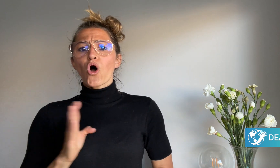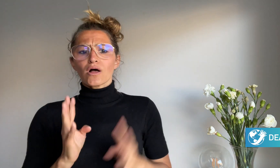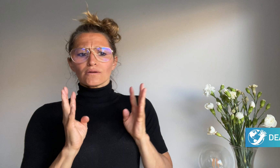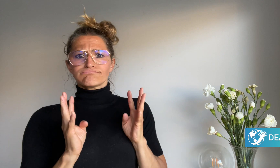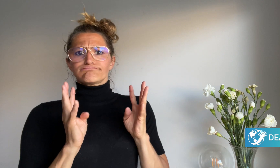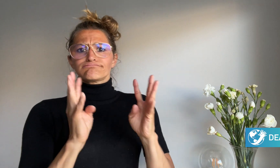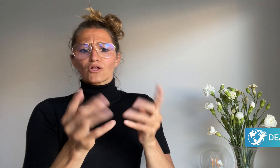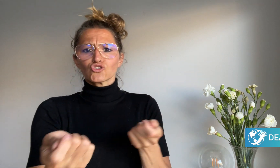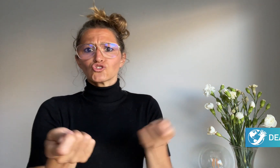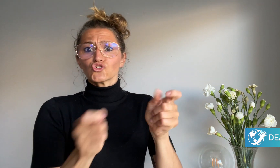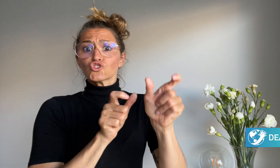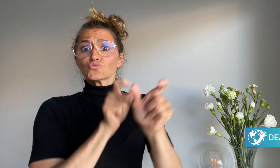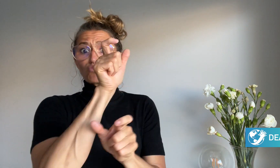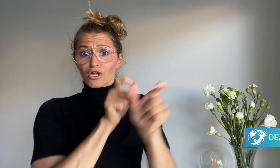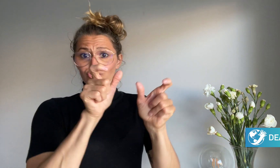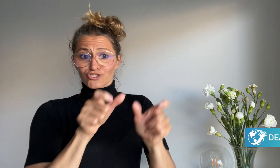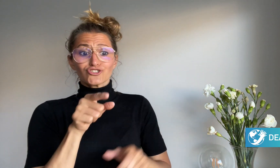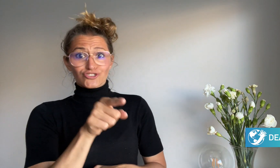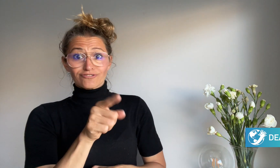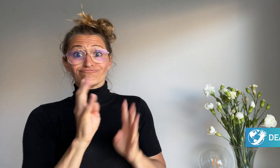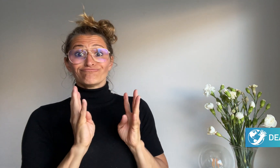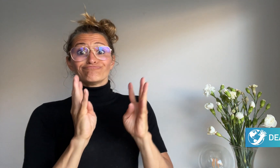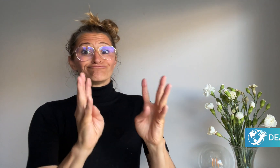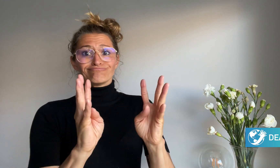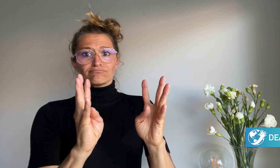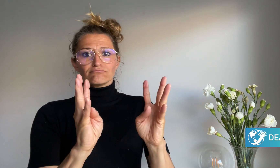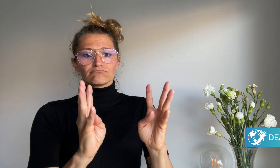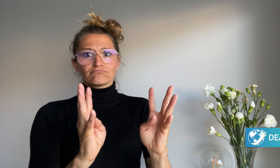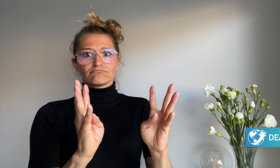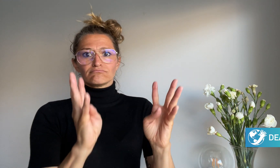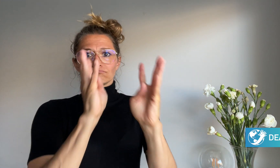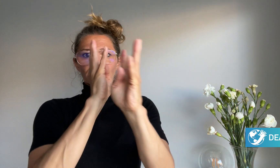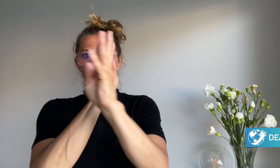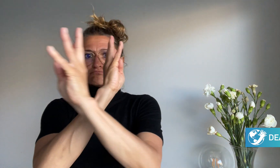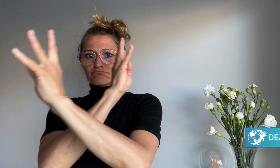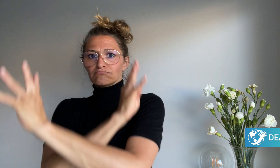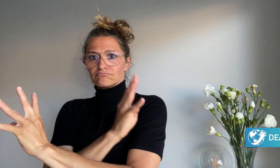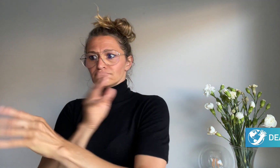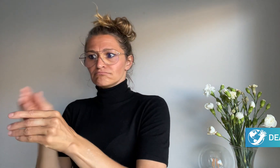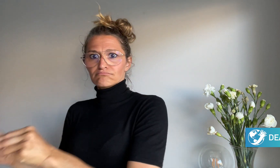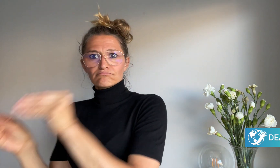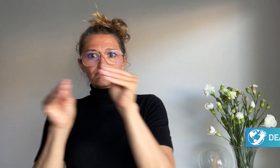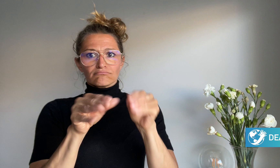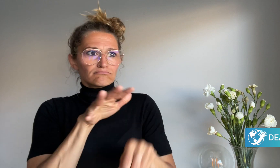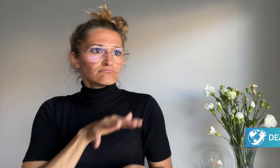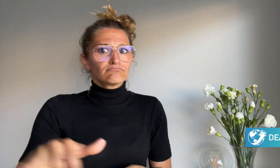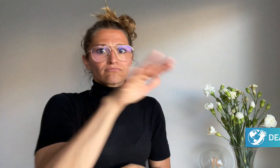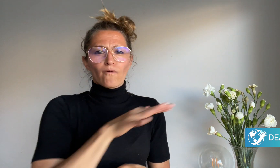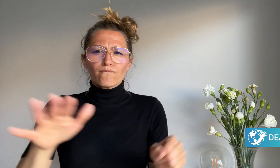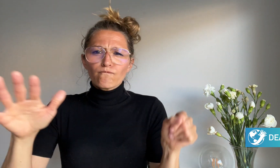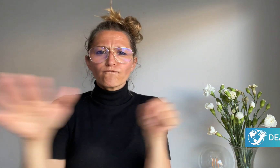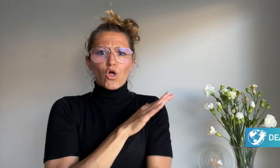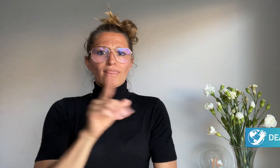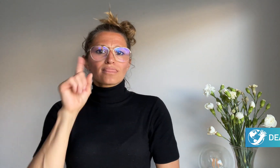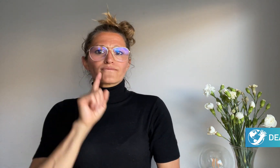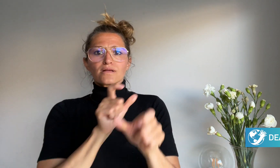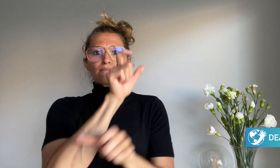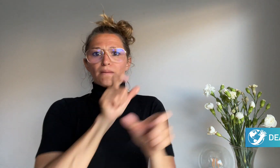goals for the center. Those plans included a bigger